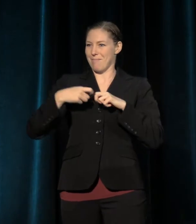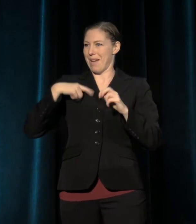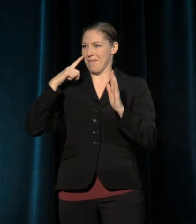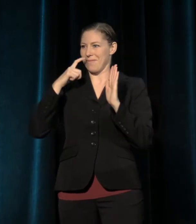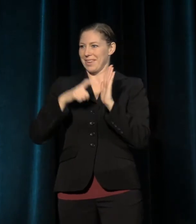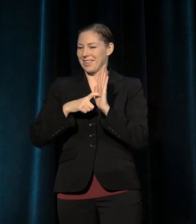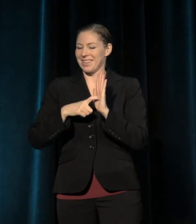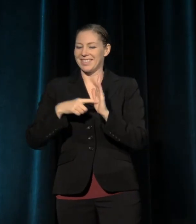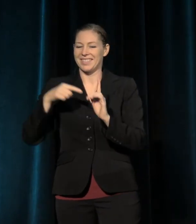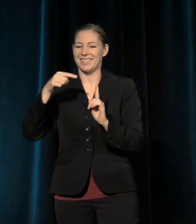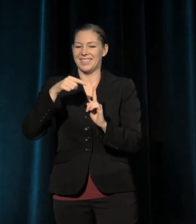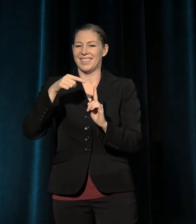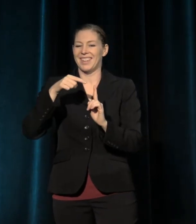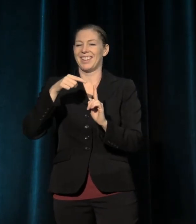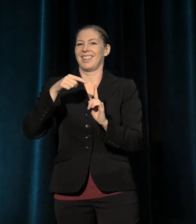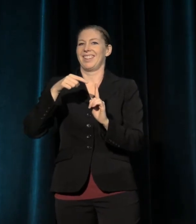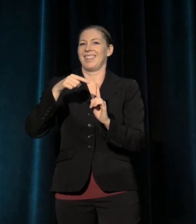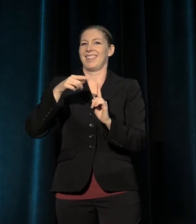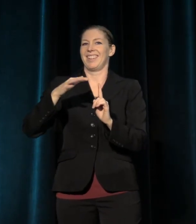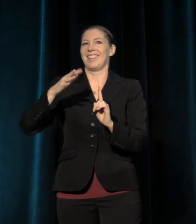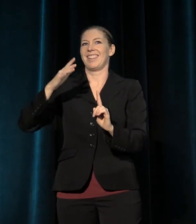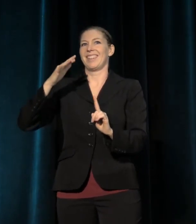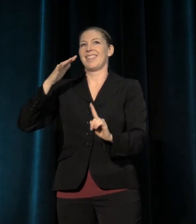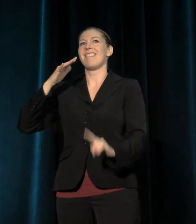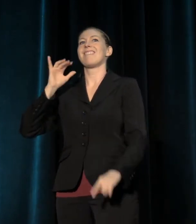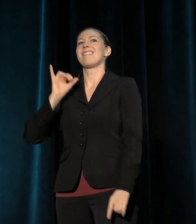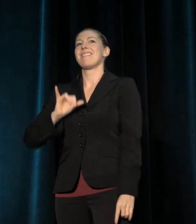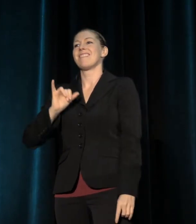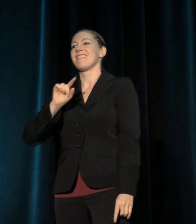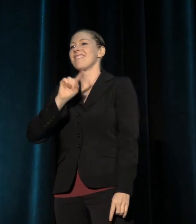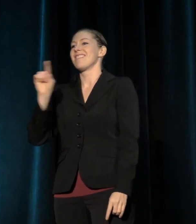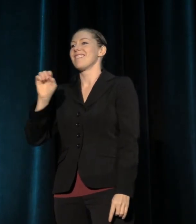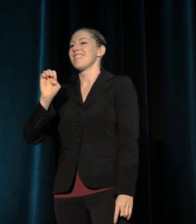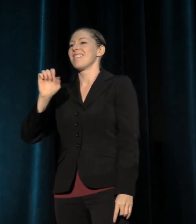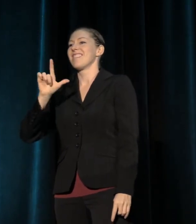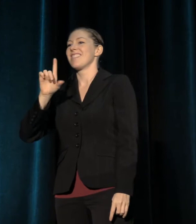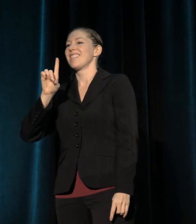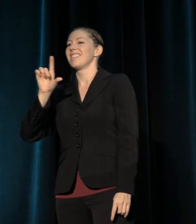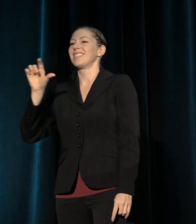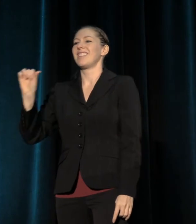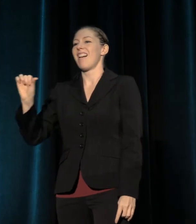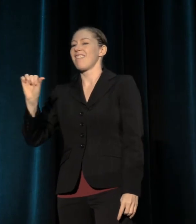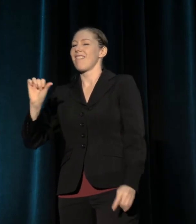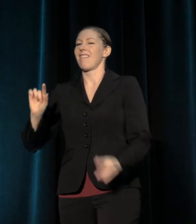to the day when our much admired Zelda Fichandler called us all out, oh so many years ago,